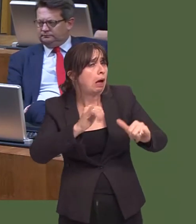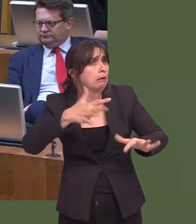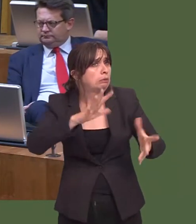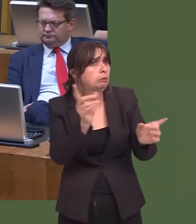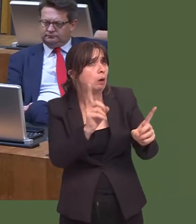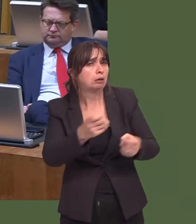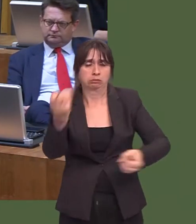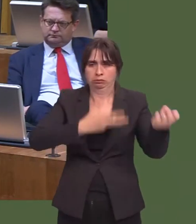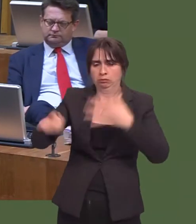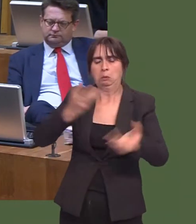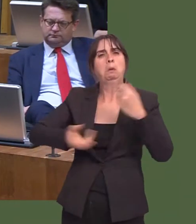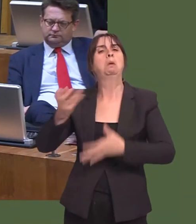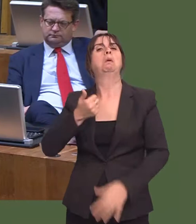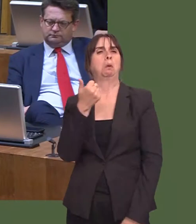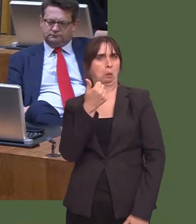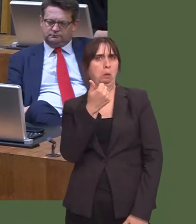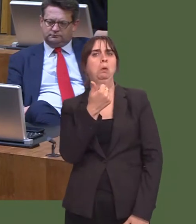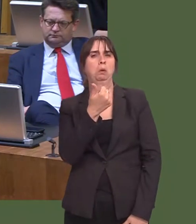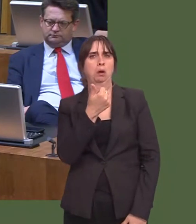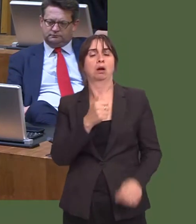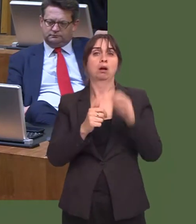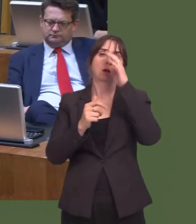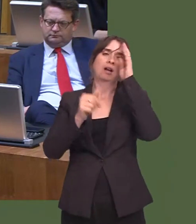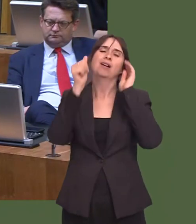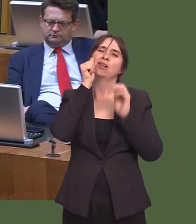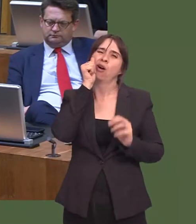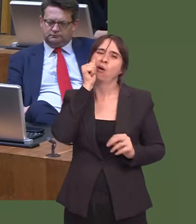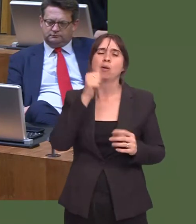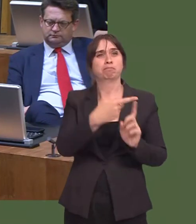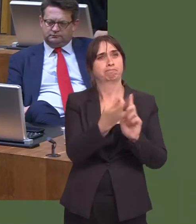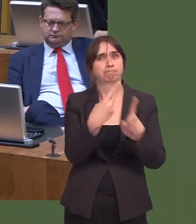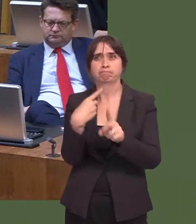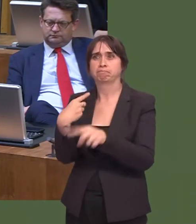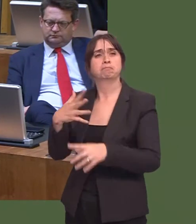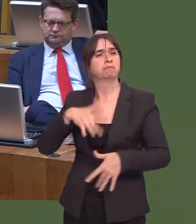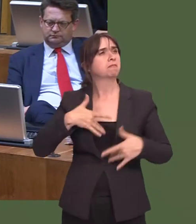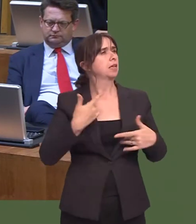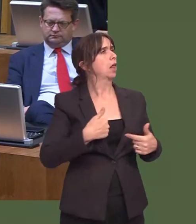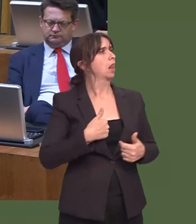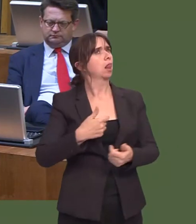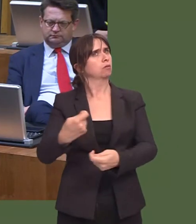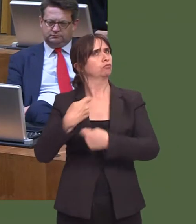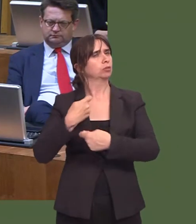and we do know that the response has been good in terms of peopleís experience of the treatment they have received.